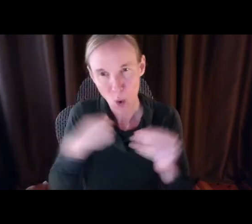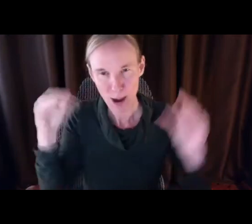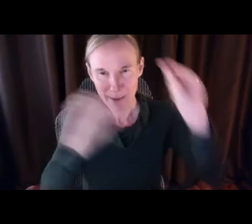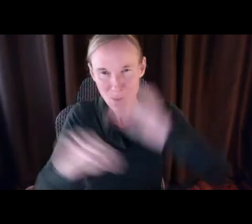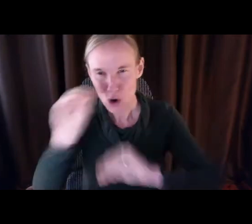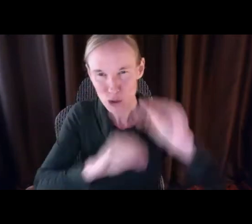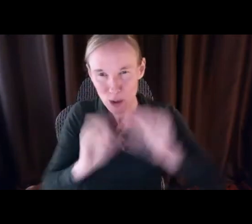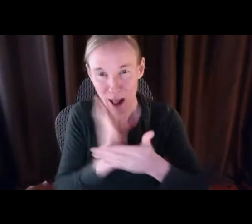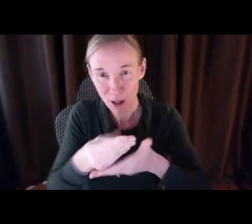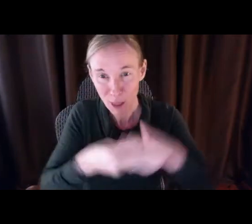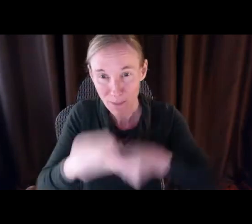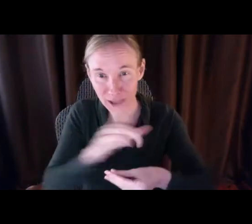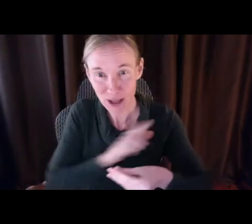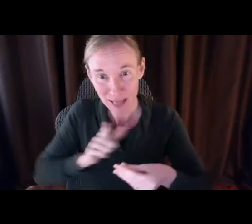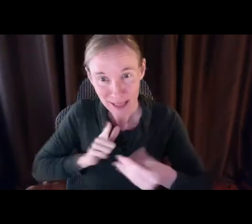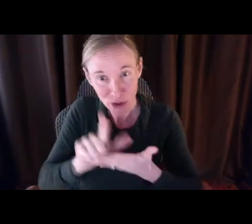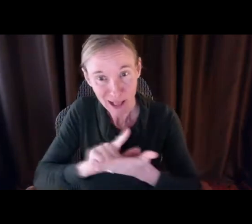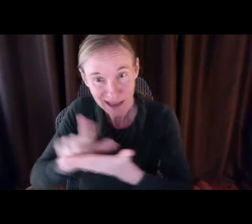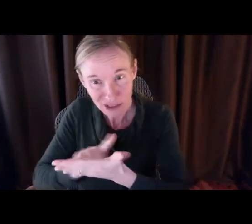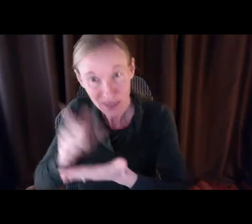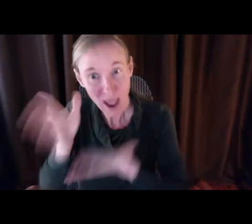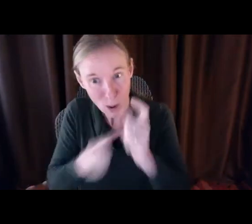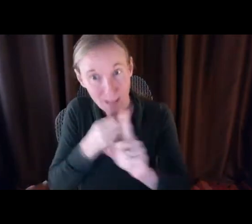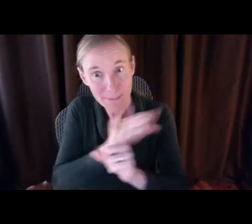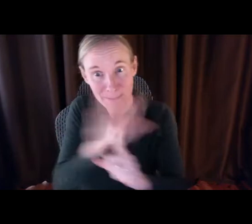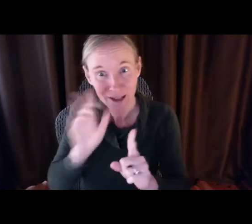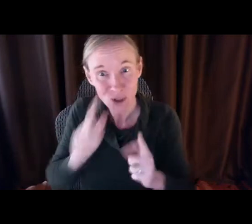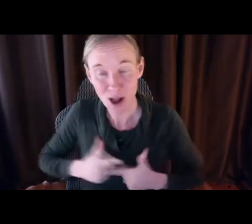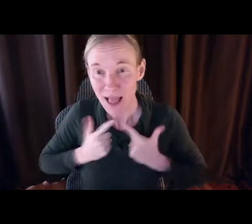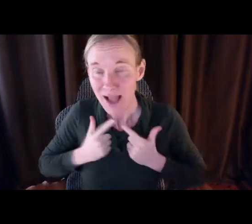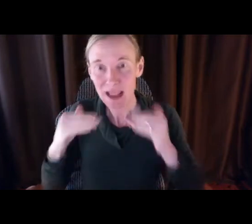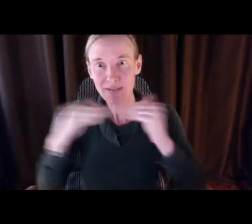you. We want to lift up your stories and your unique